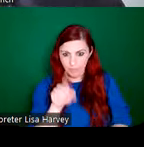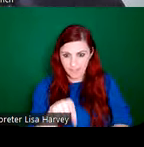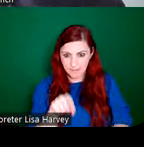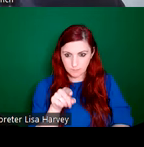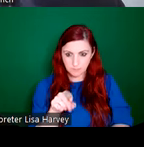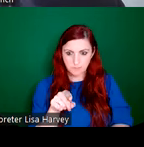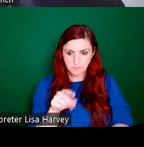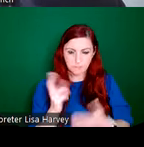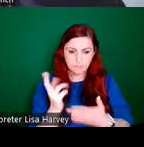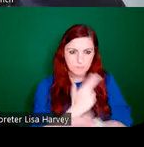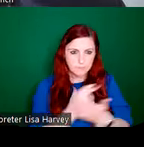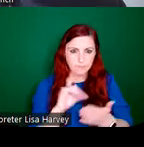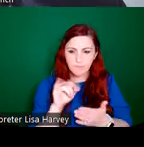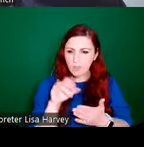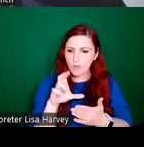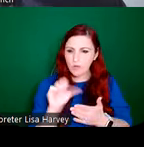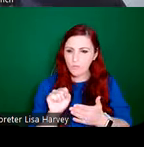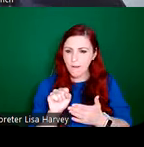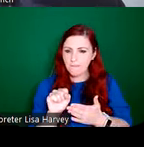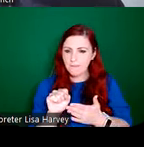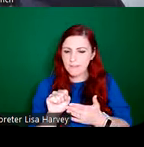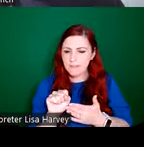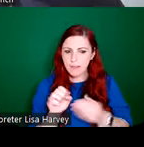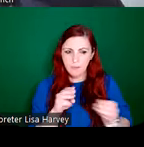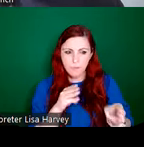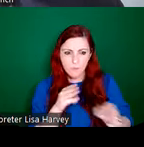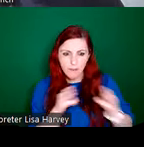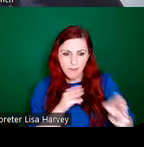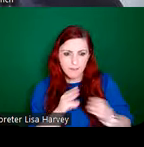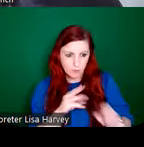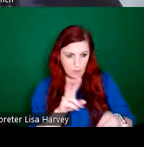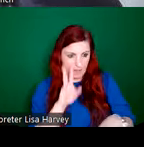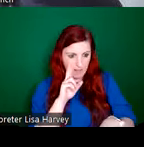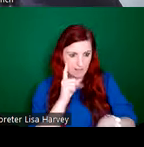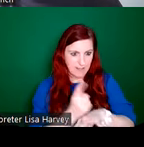Arts and Crafts practice, we can see, for example, the Pre-raphaelite treatment